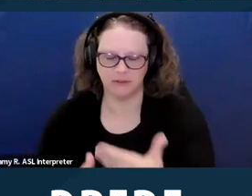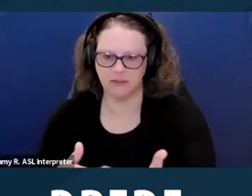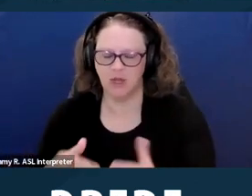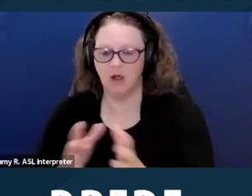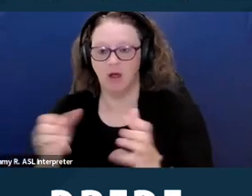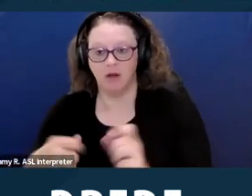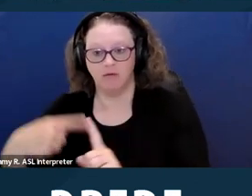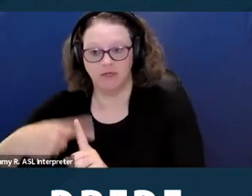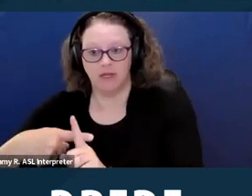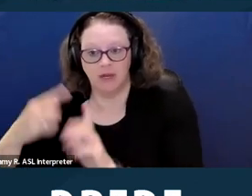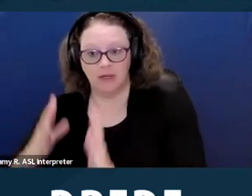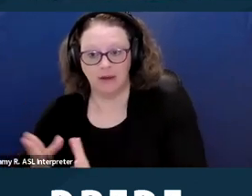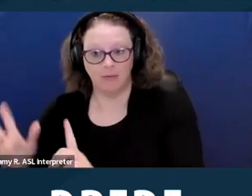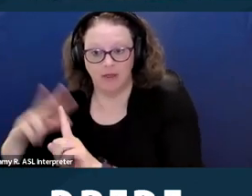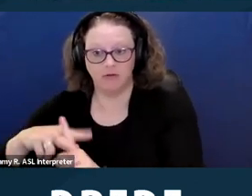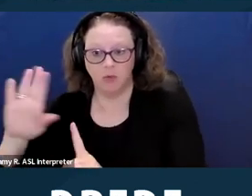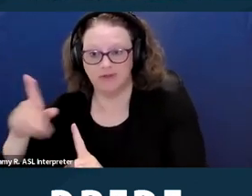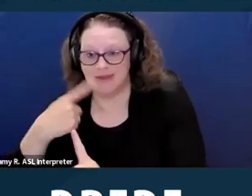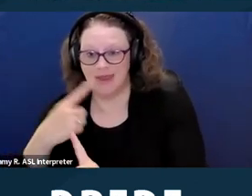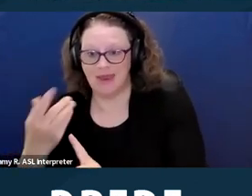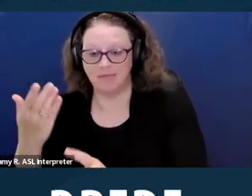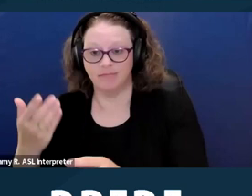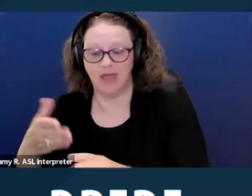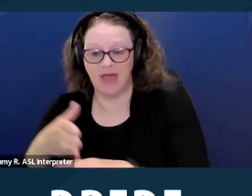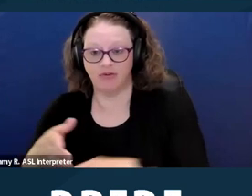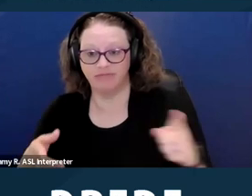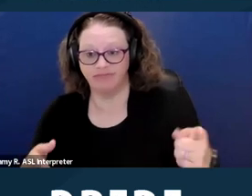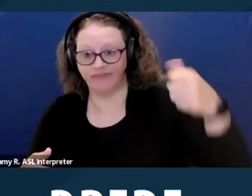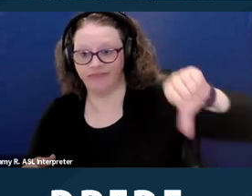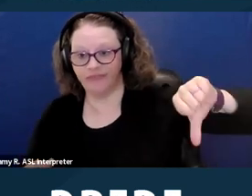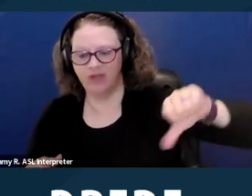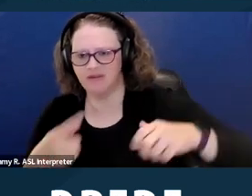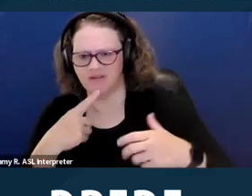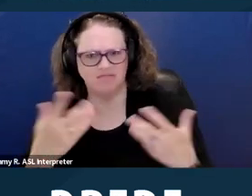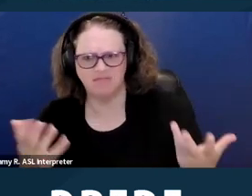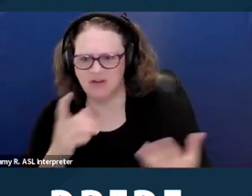especially once they've been denied that they had no idea why they were denied, they weren't told